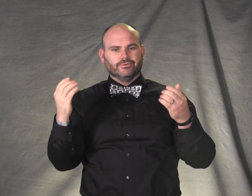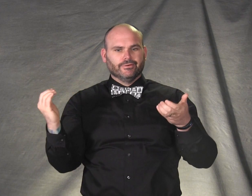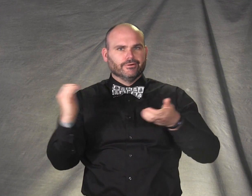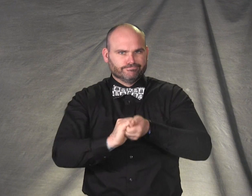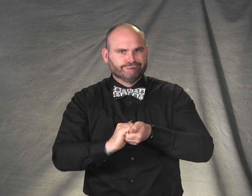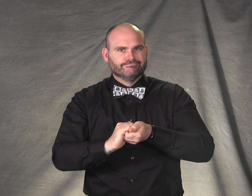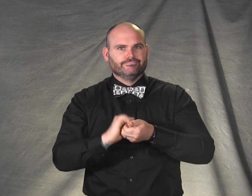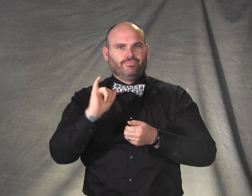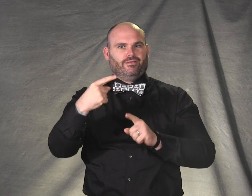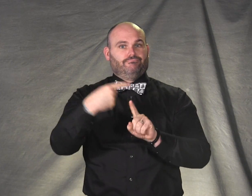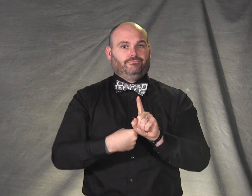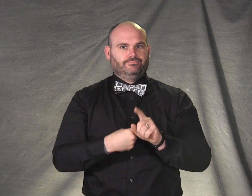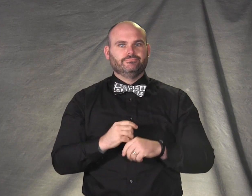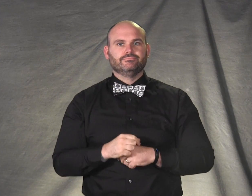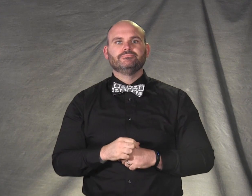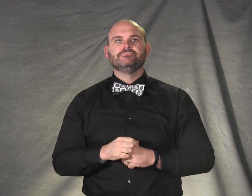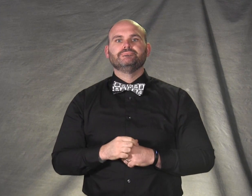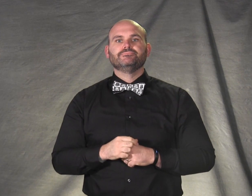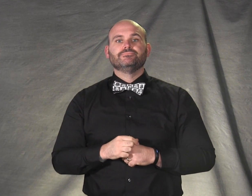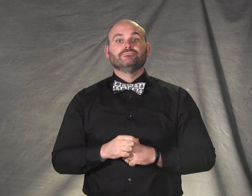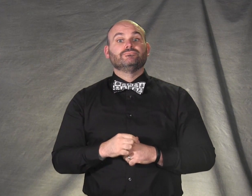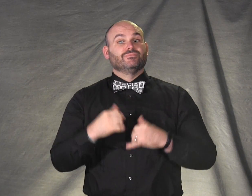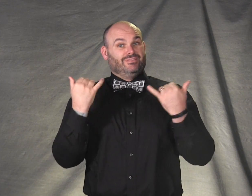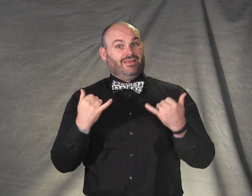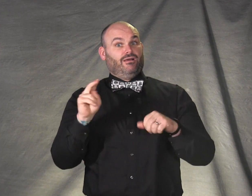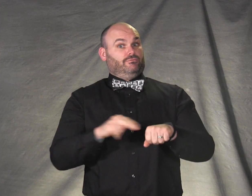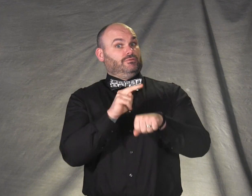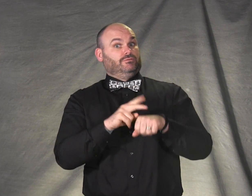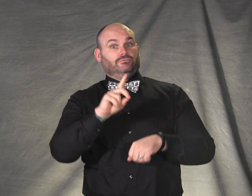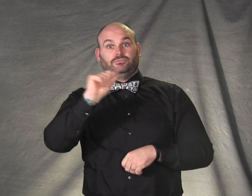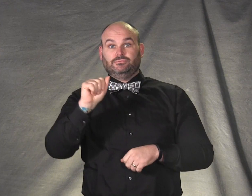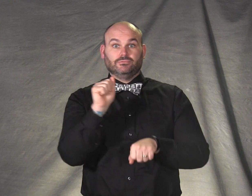comes as part of National Disabilities